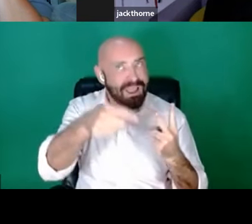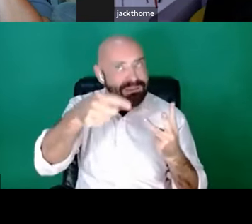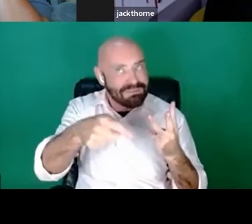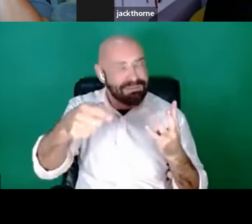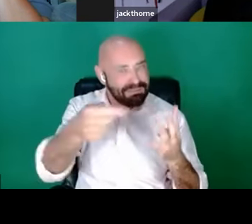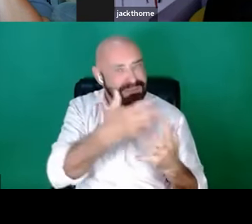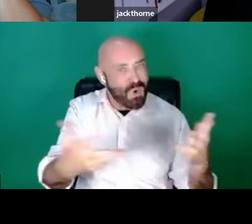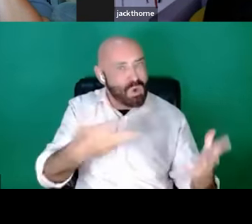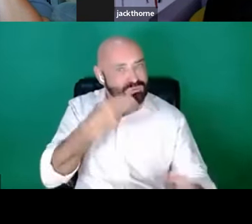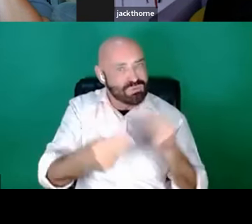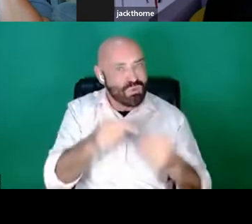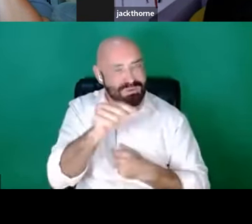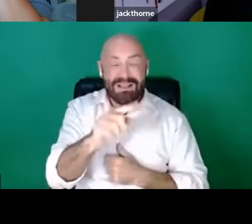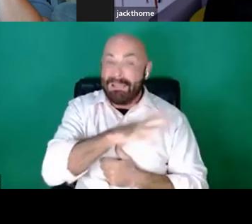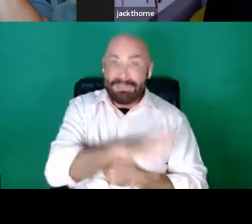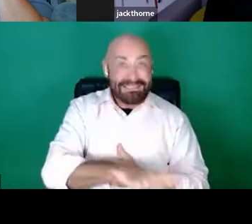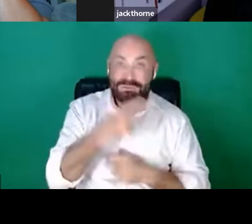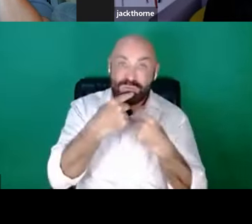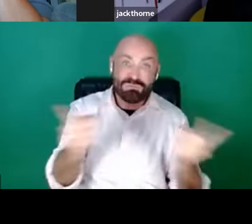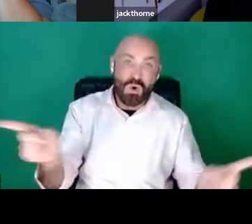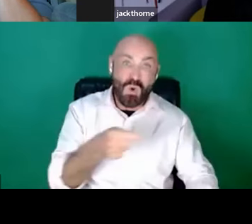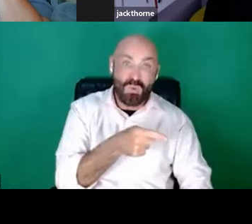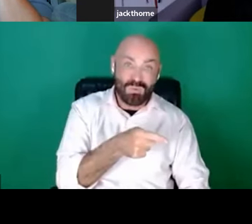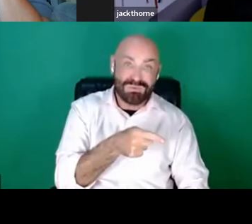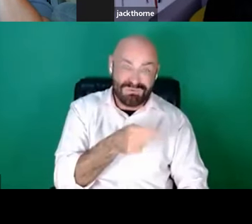And they need to be told.